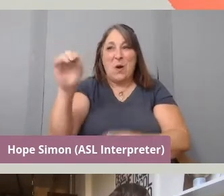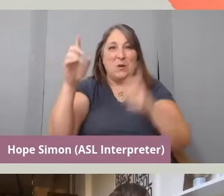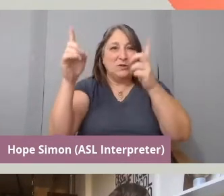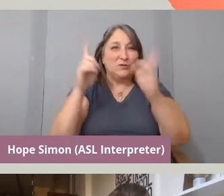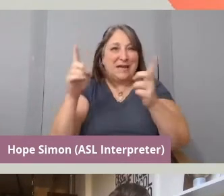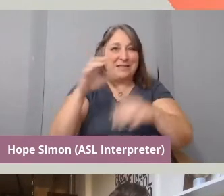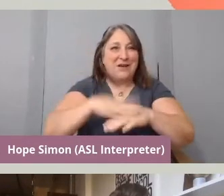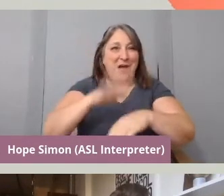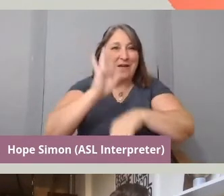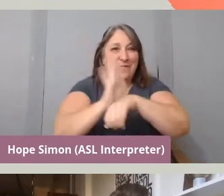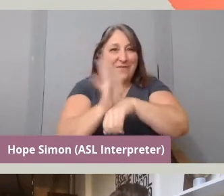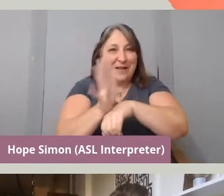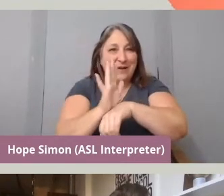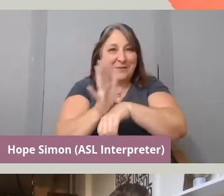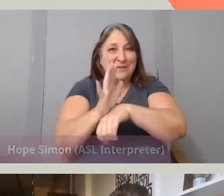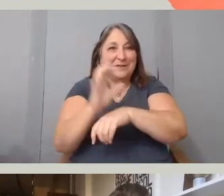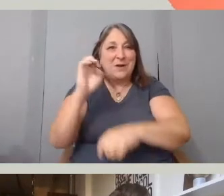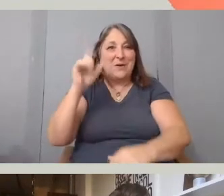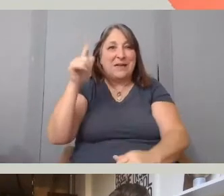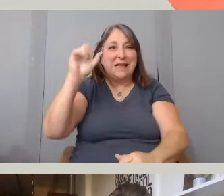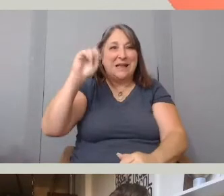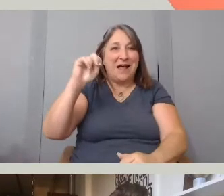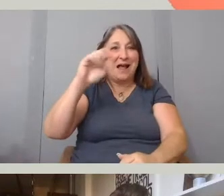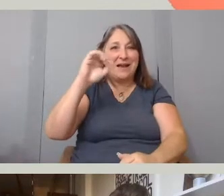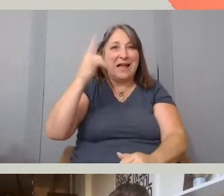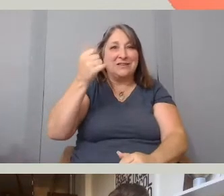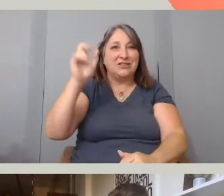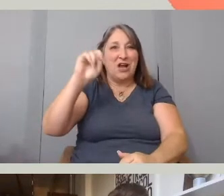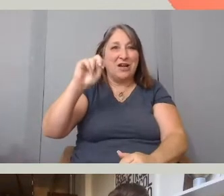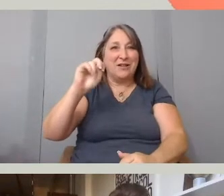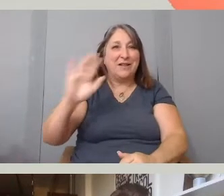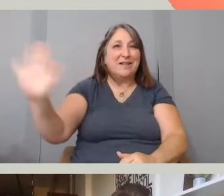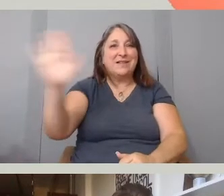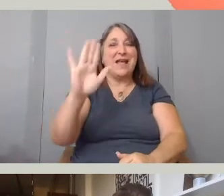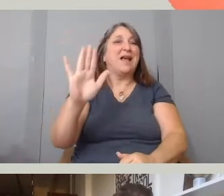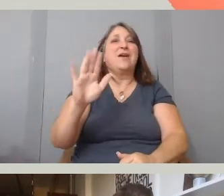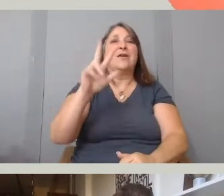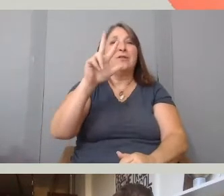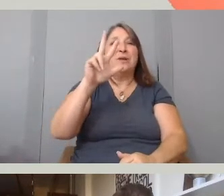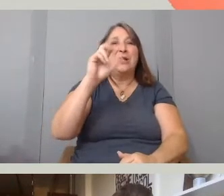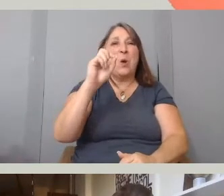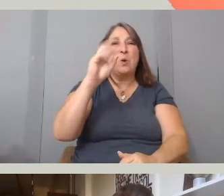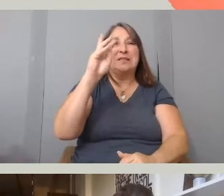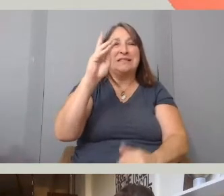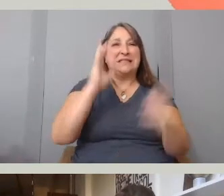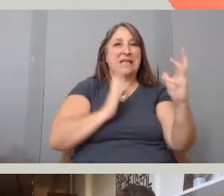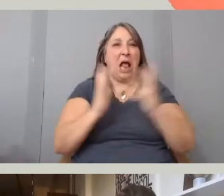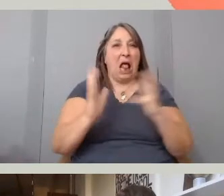So Elan and Johnathan's feature 306 Hollywood premiered on opening night